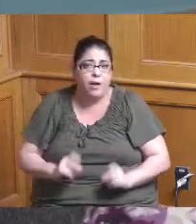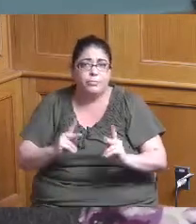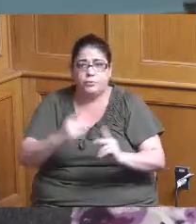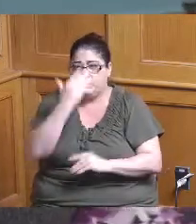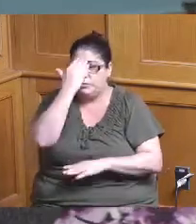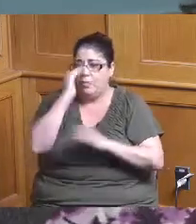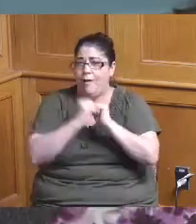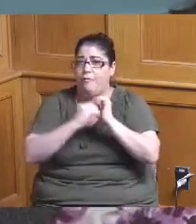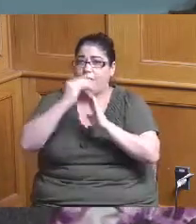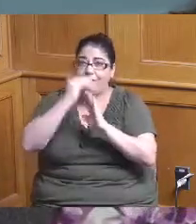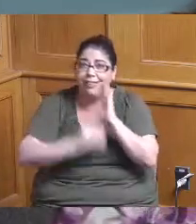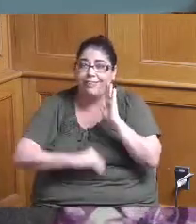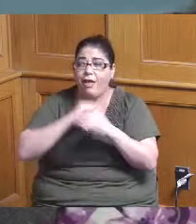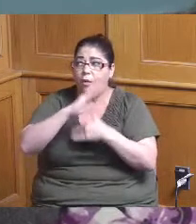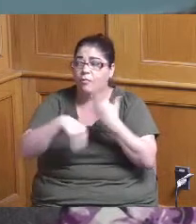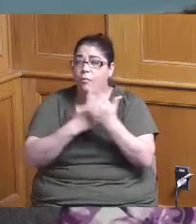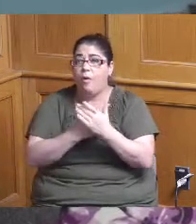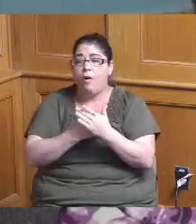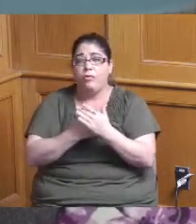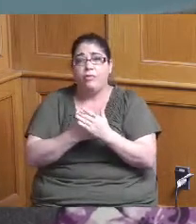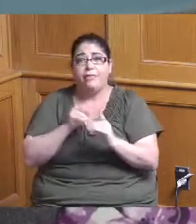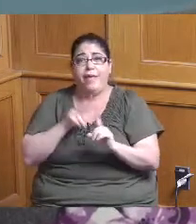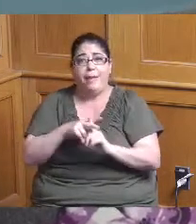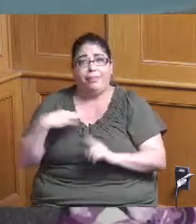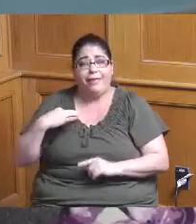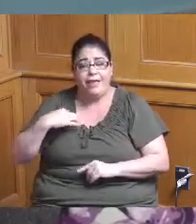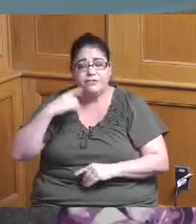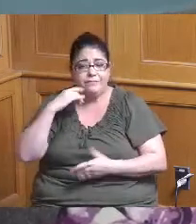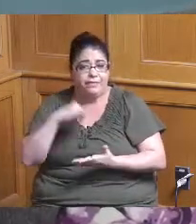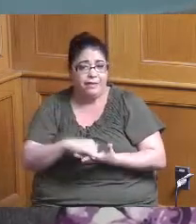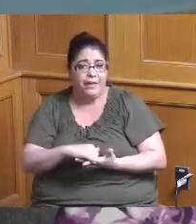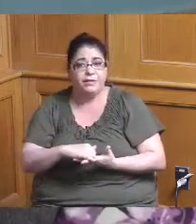this stuff so if there's something else they can get help with I just want to put that on the table